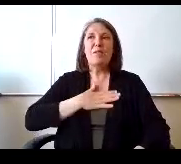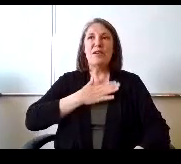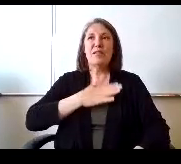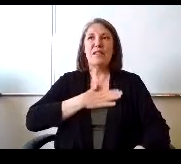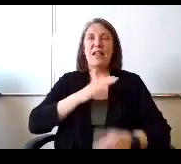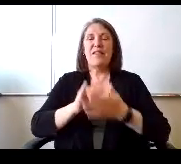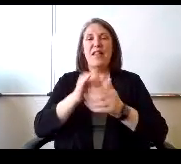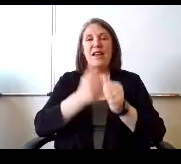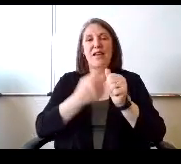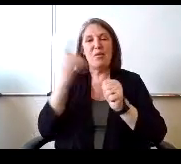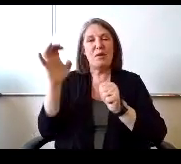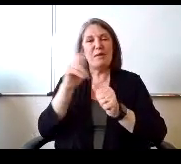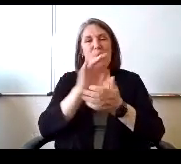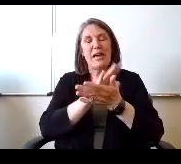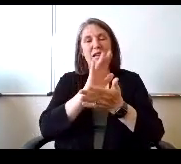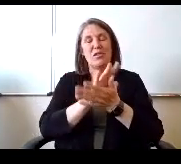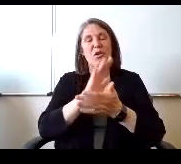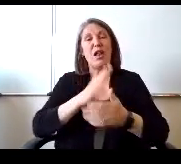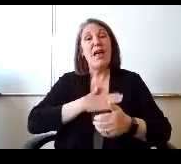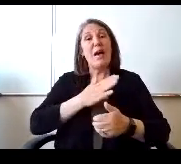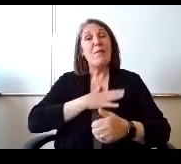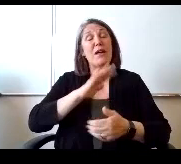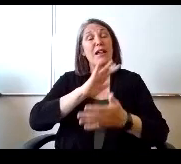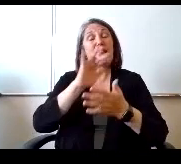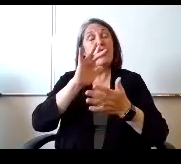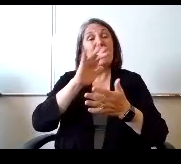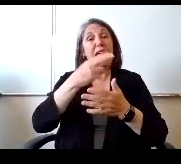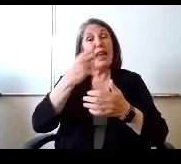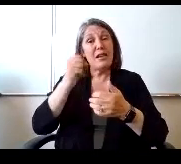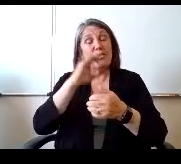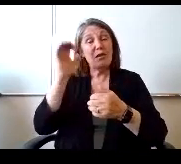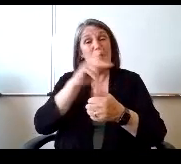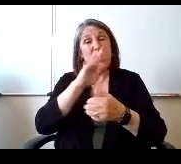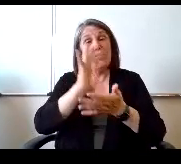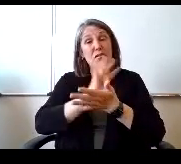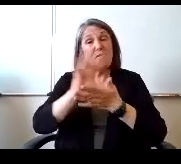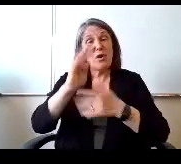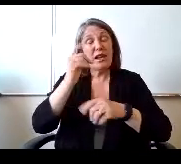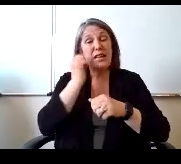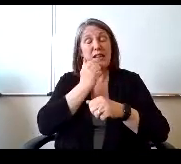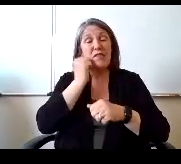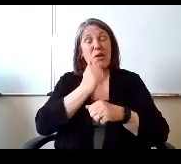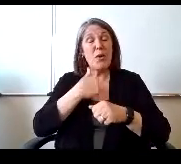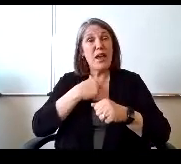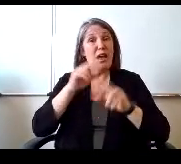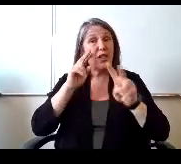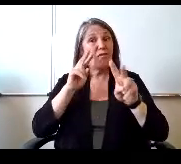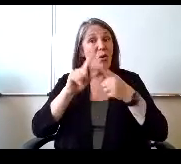I'm glad secondary is back to four days per week. I look forward to us being five days a week soon.